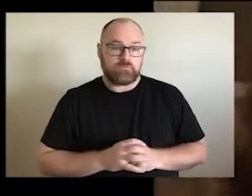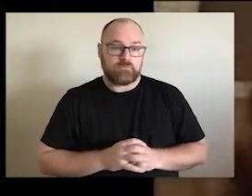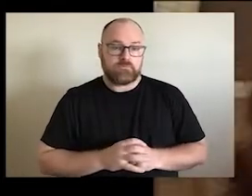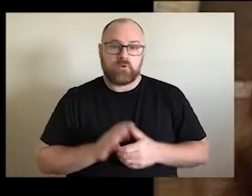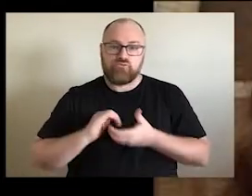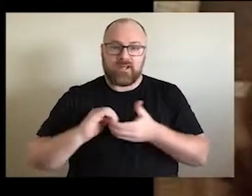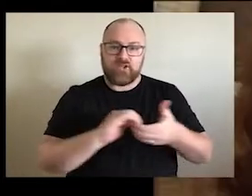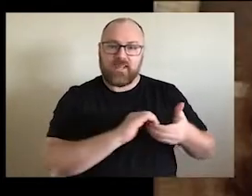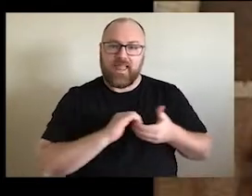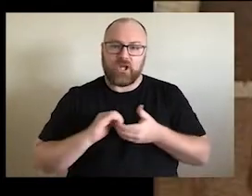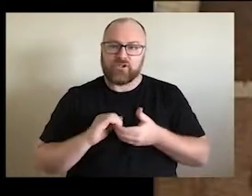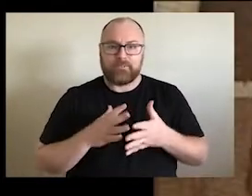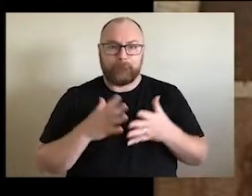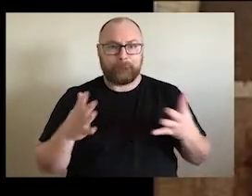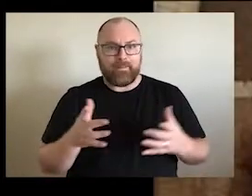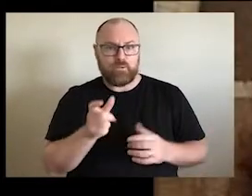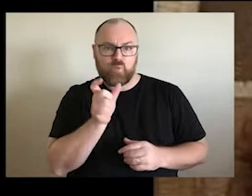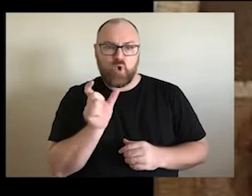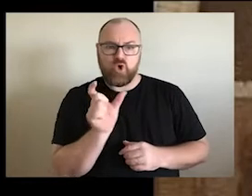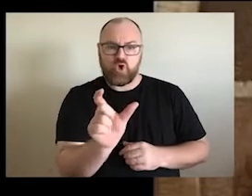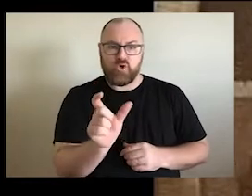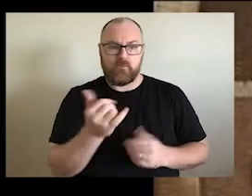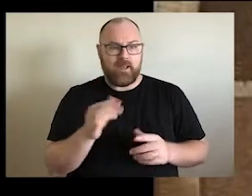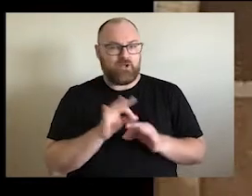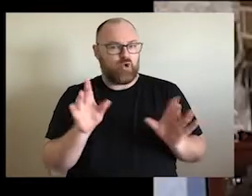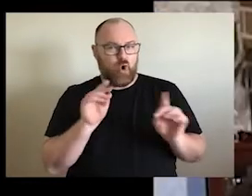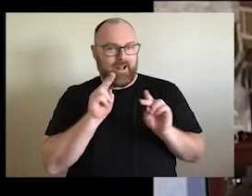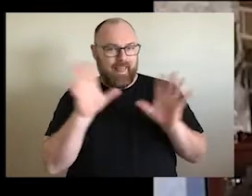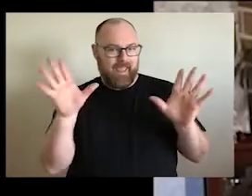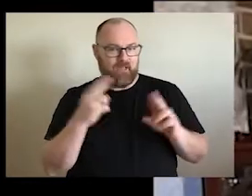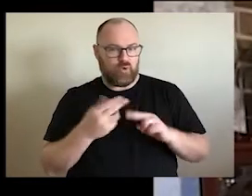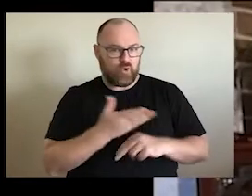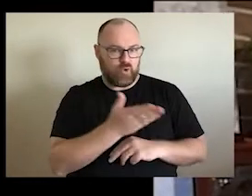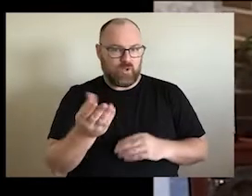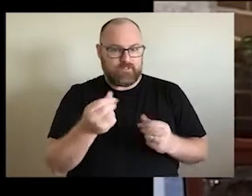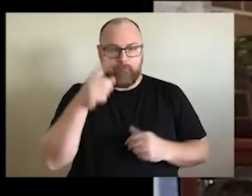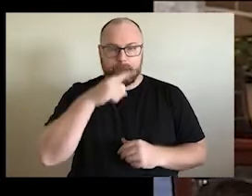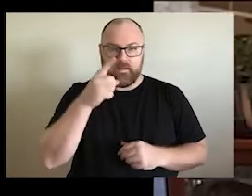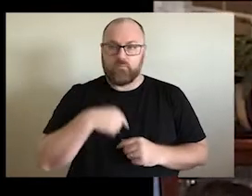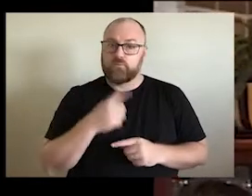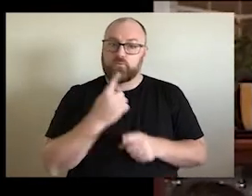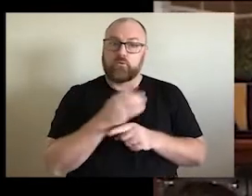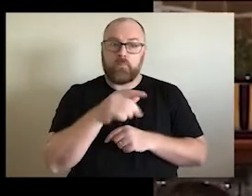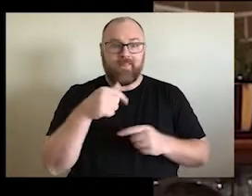is a big word. Maybe it's not very clear to people. When you say that, it's all about truth and